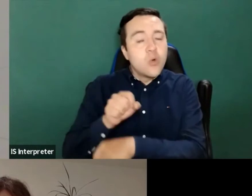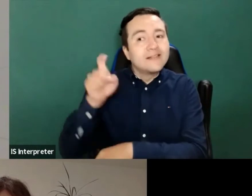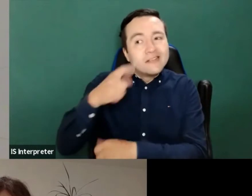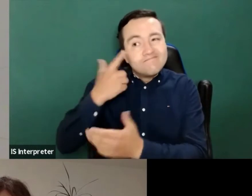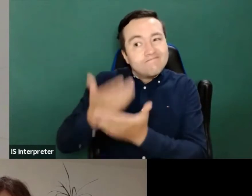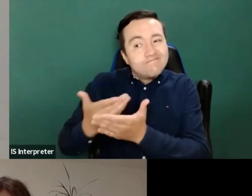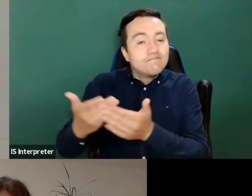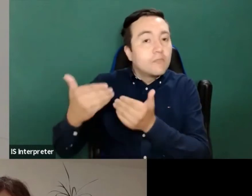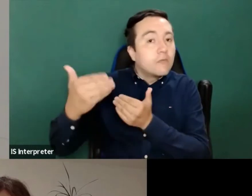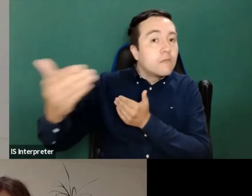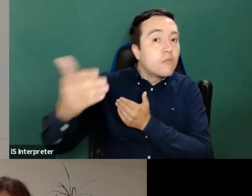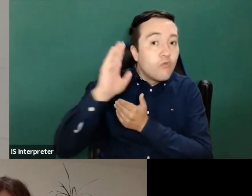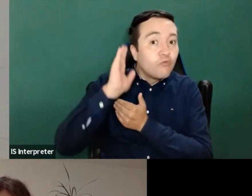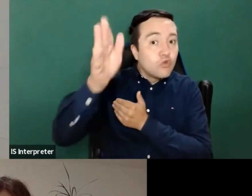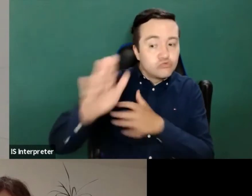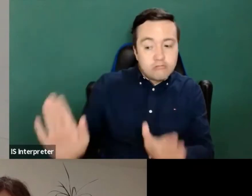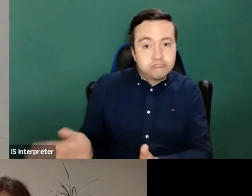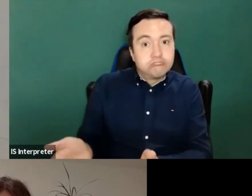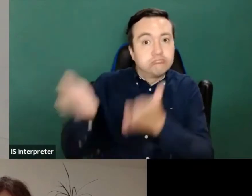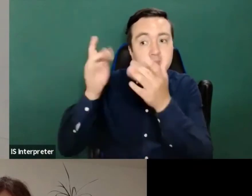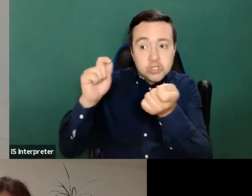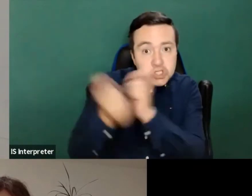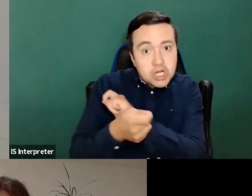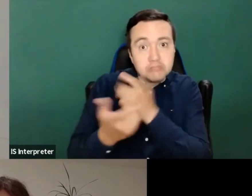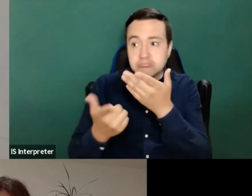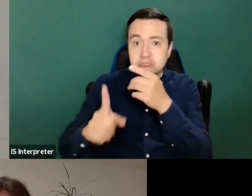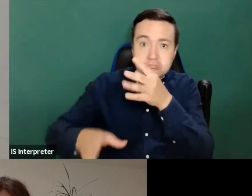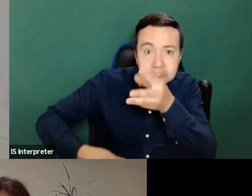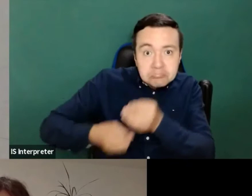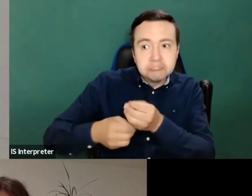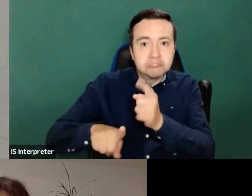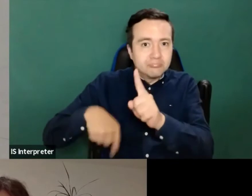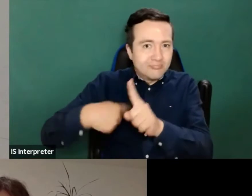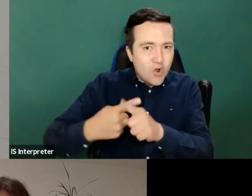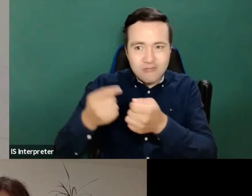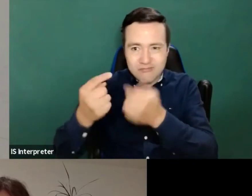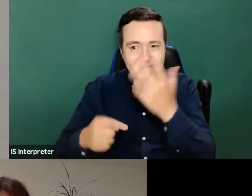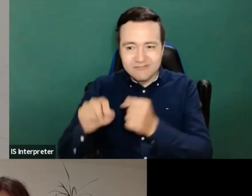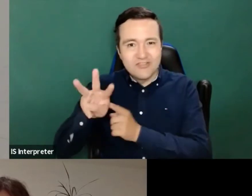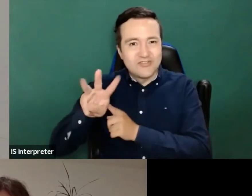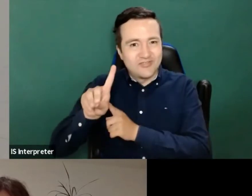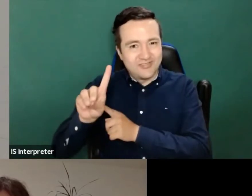so any improvements or changes or additions to the to the directive that the Commission could could work on.